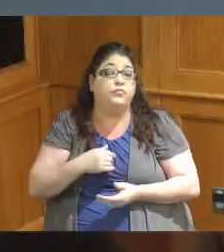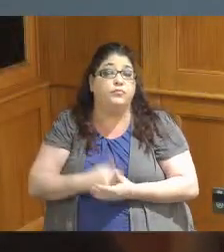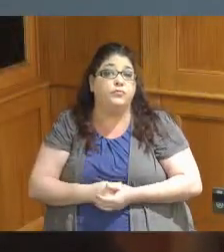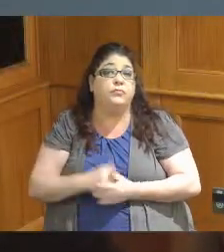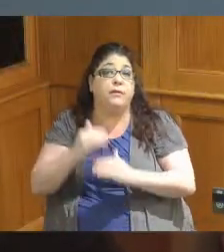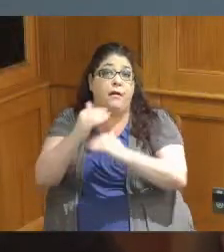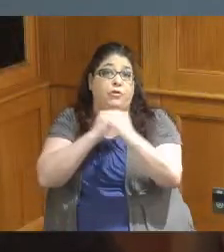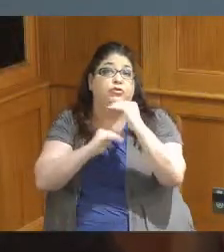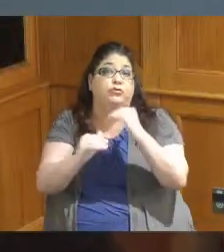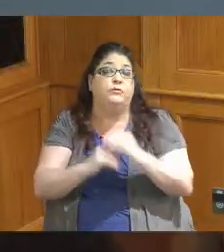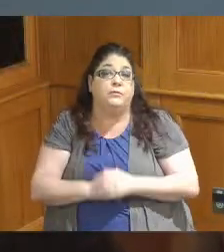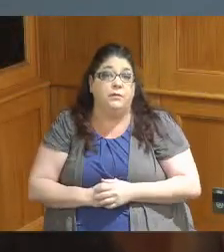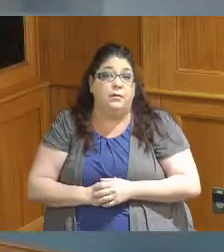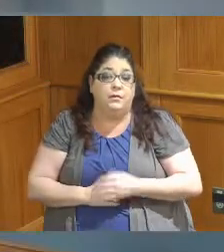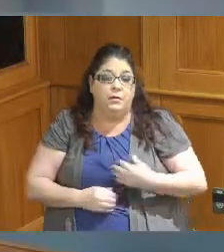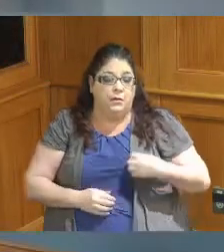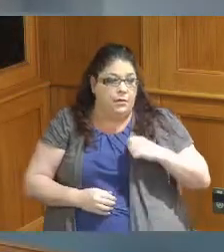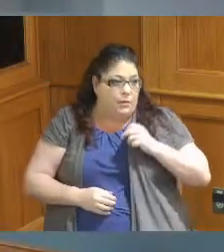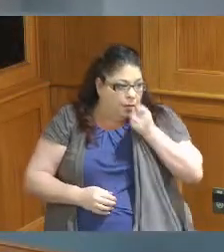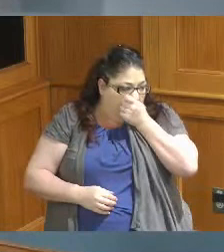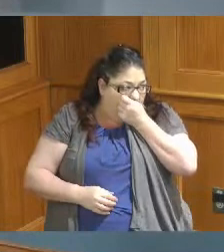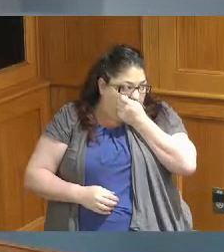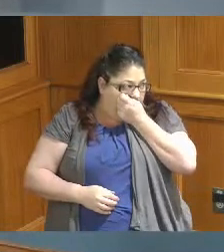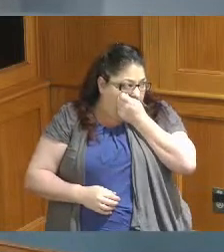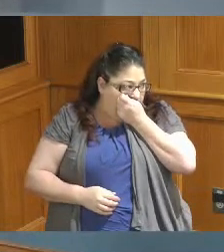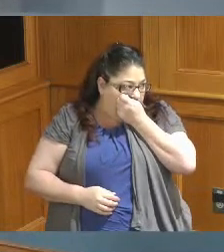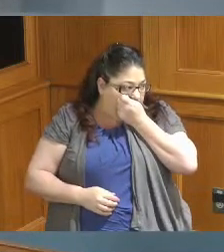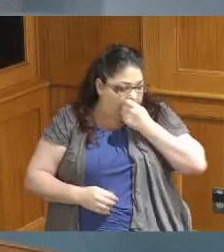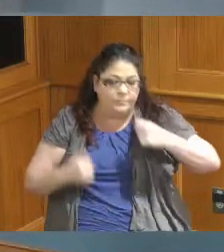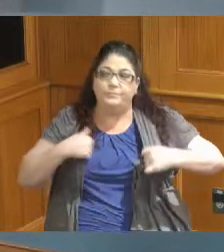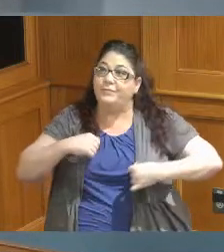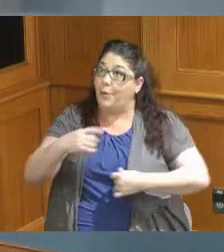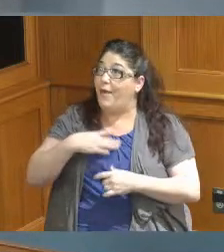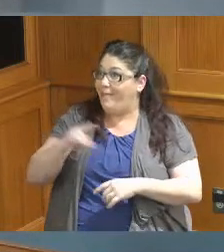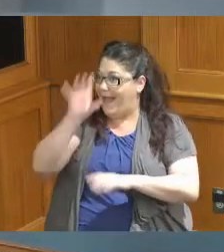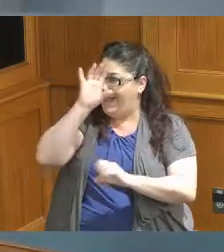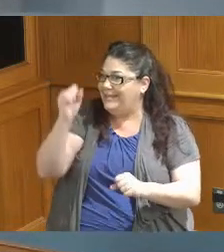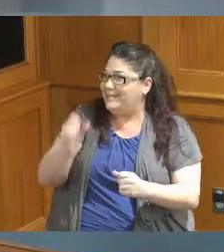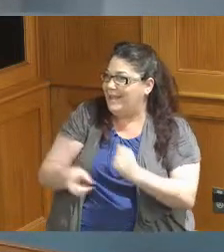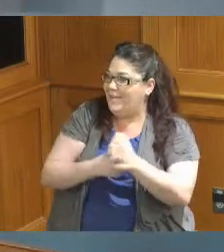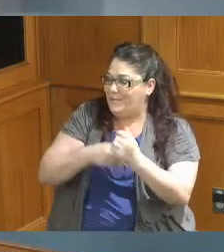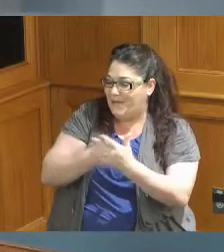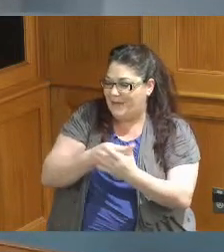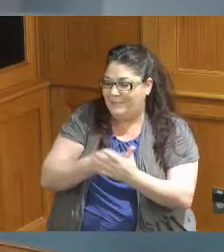great thank you that's all that's all saving money yeah I'll make a motion to adopt item